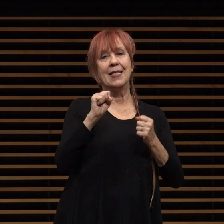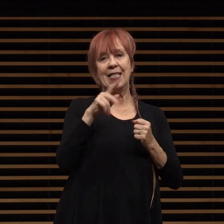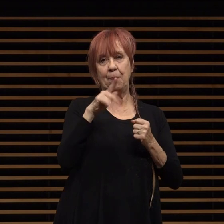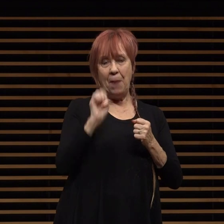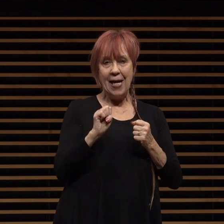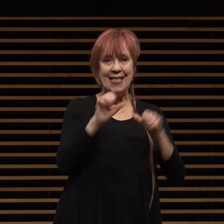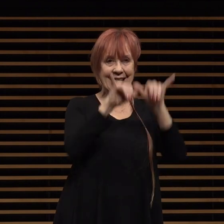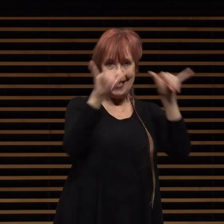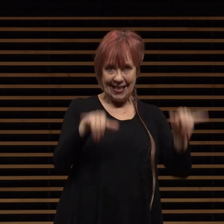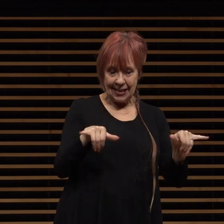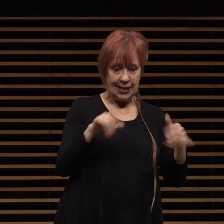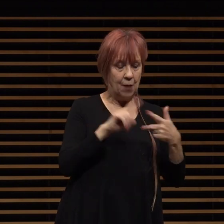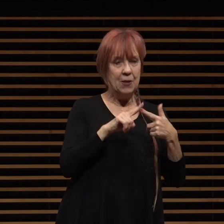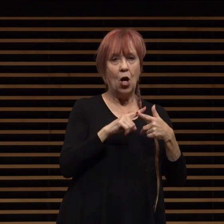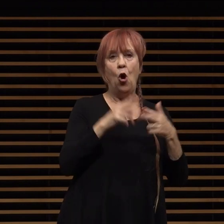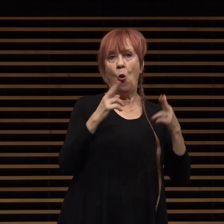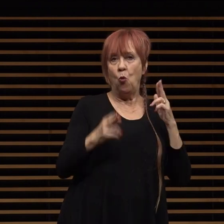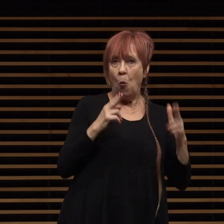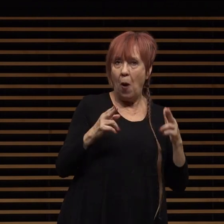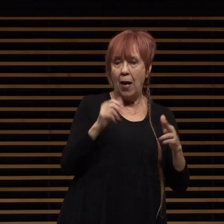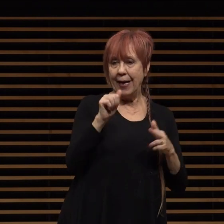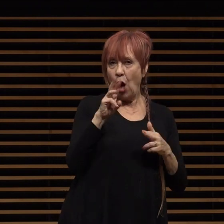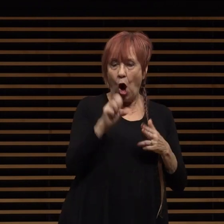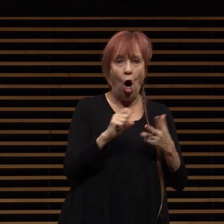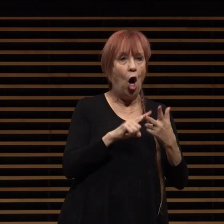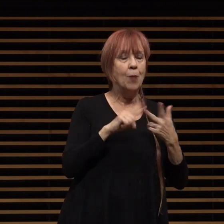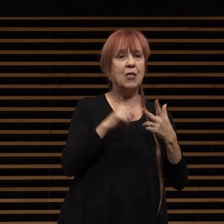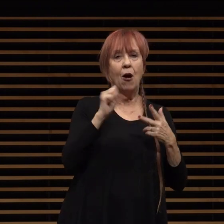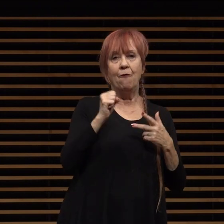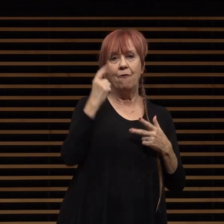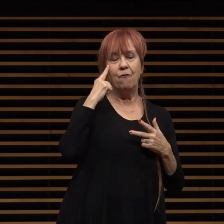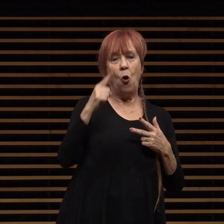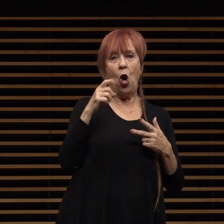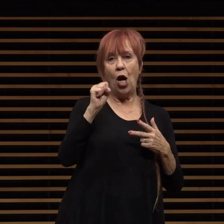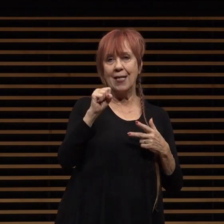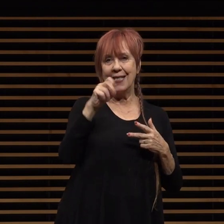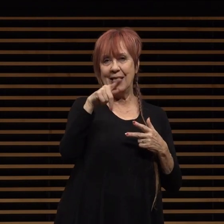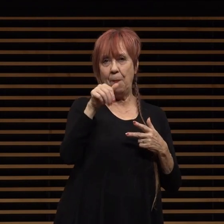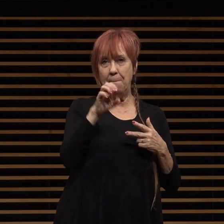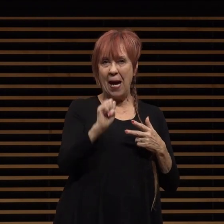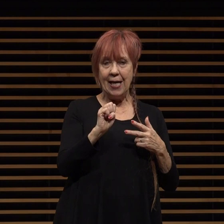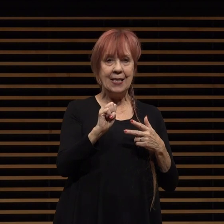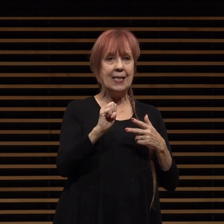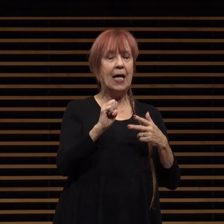motor controllers and mechanisms for